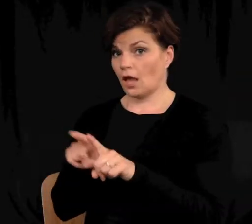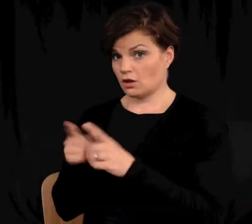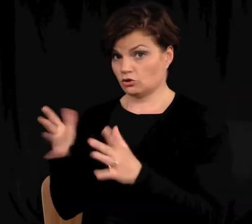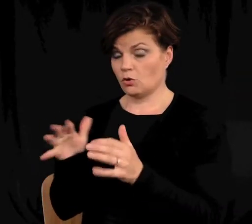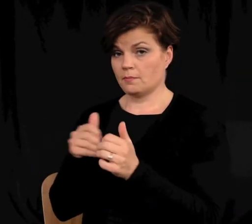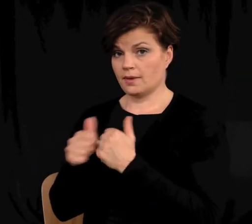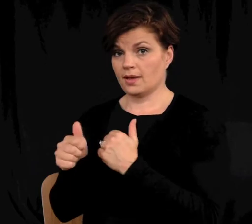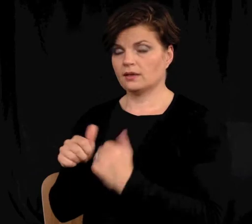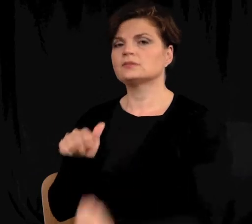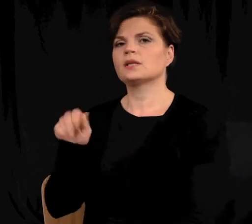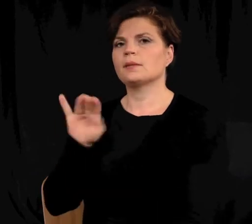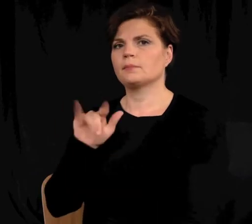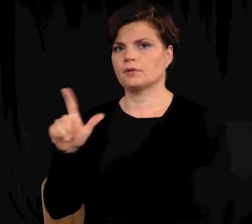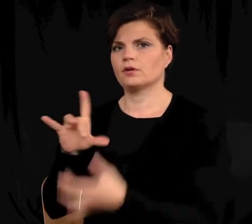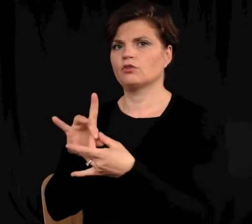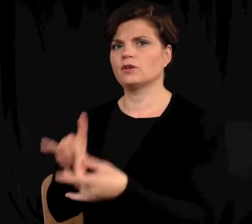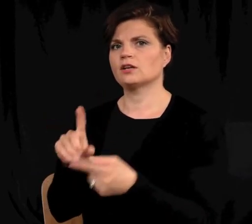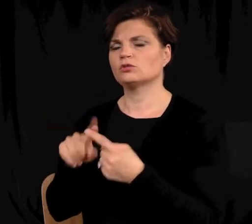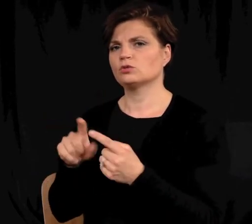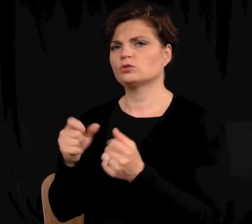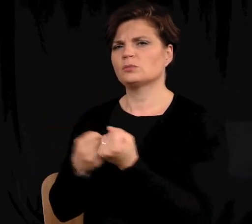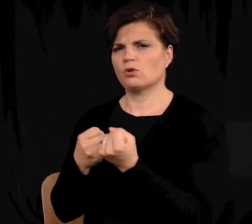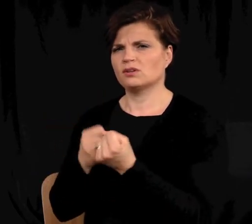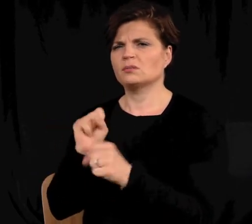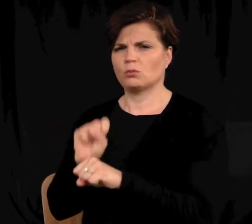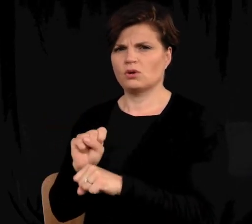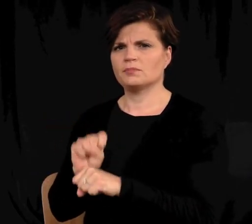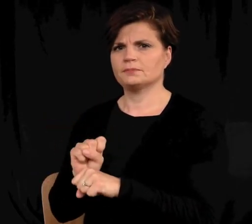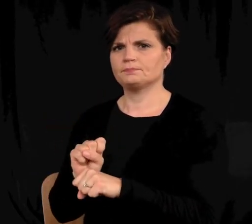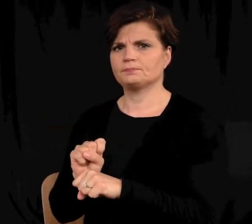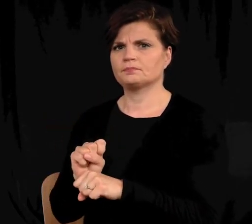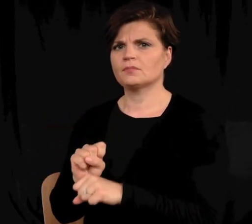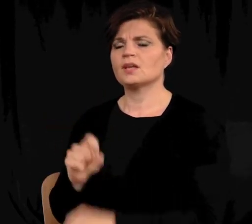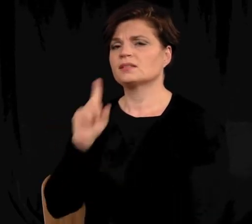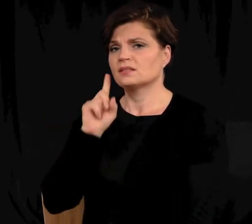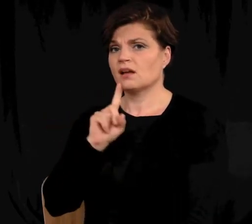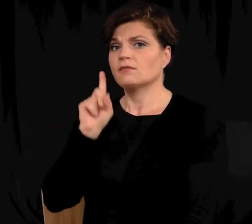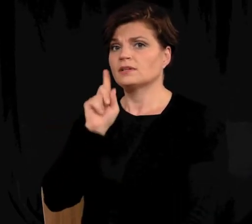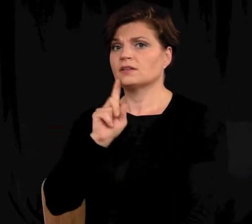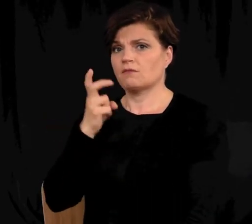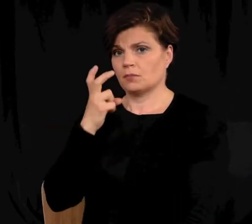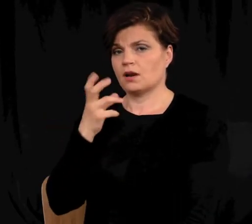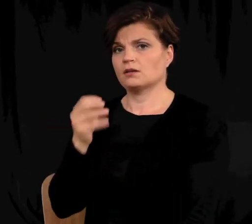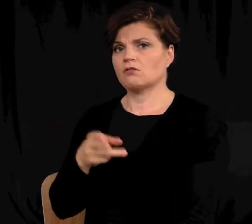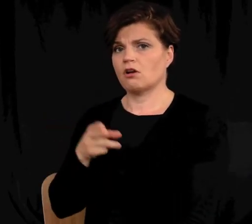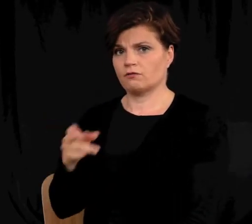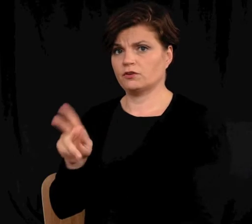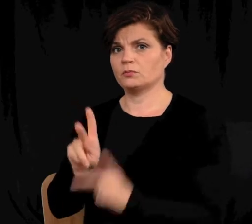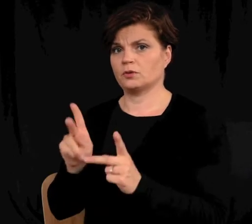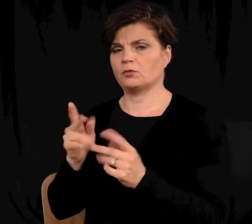Also passed was a bill related to supported employment. Deaf, DeafBlind and Hard of Hearing